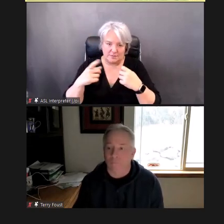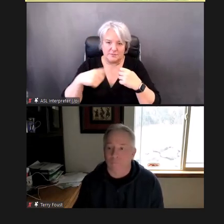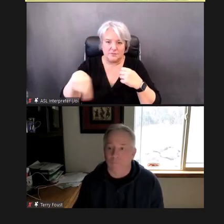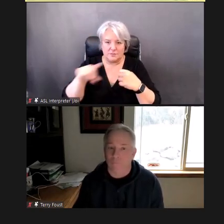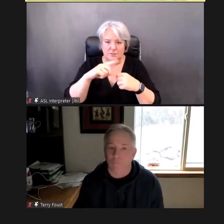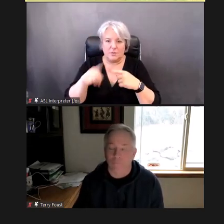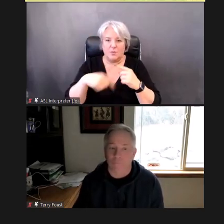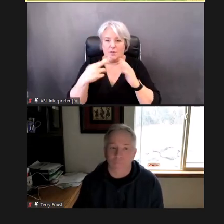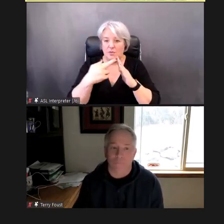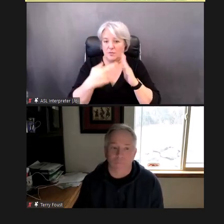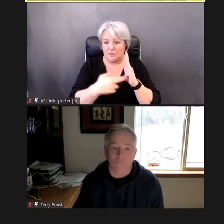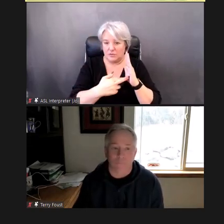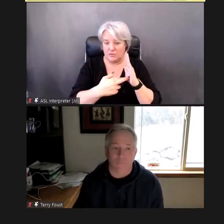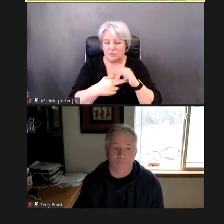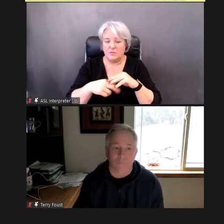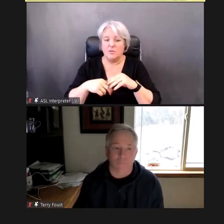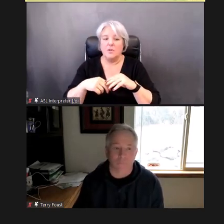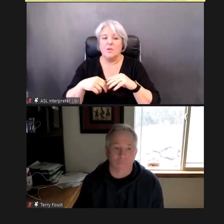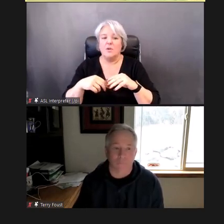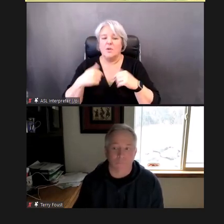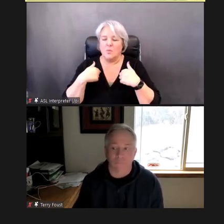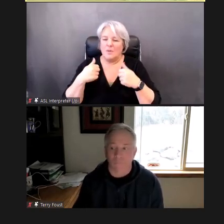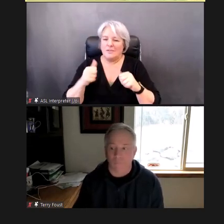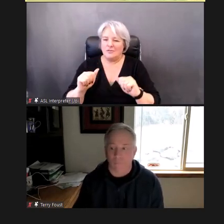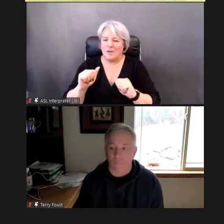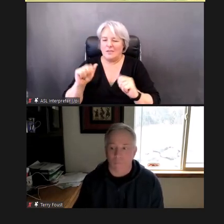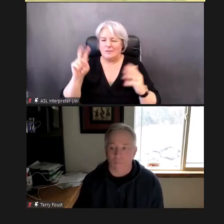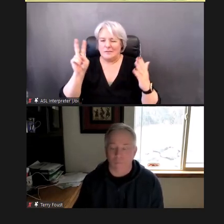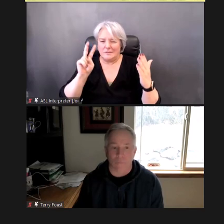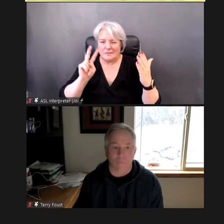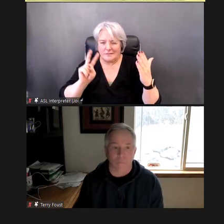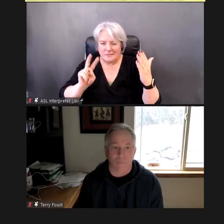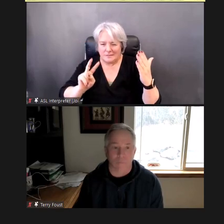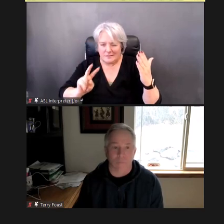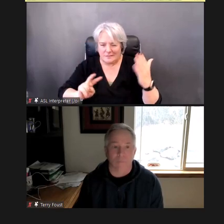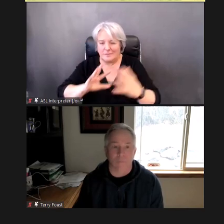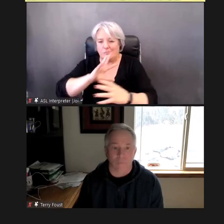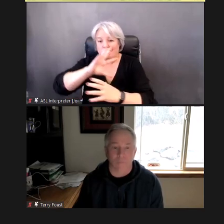And we have tried to incorporate answers to your questions, Into our presentation today.